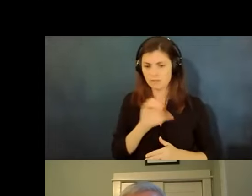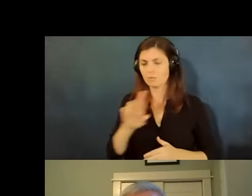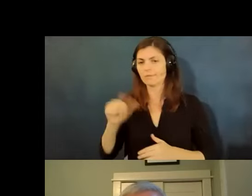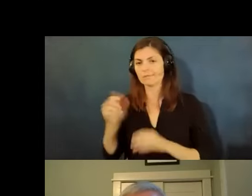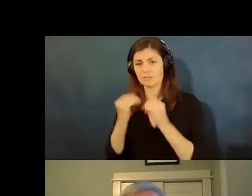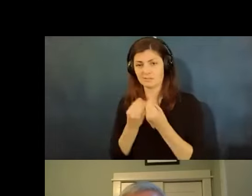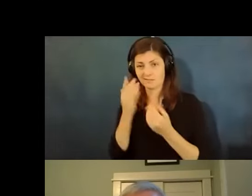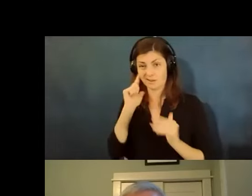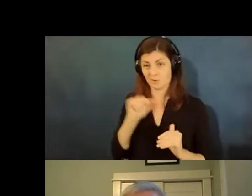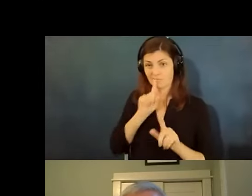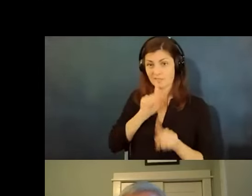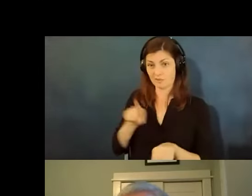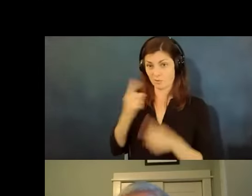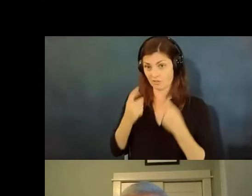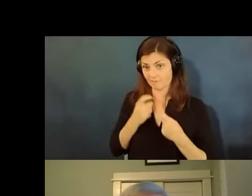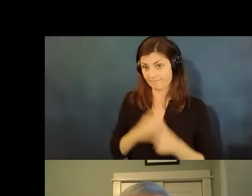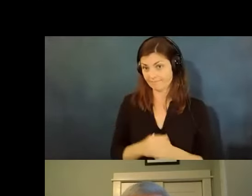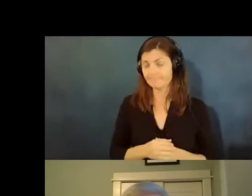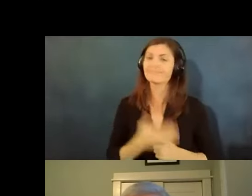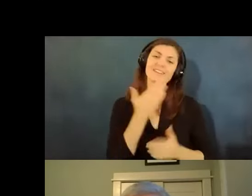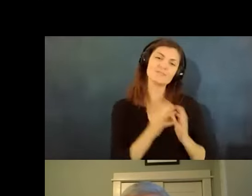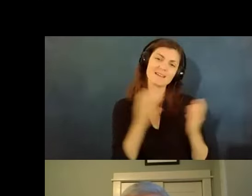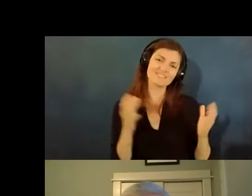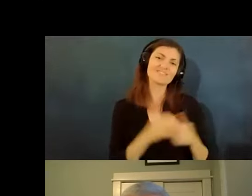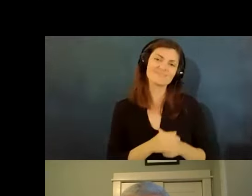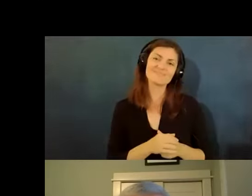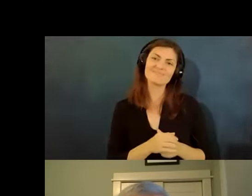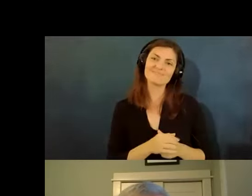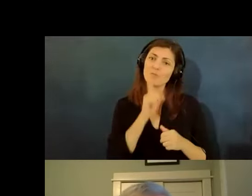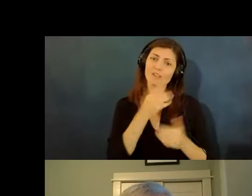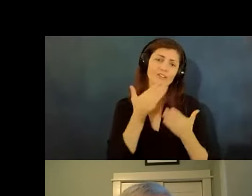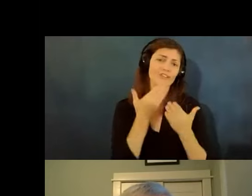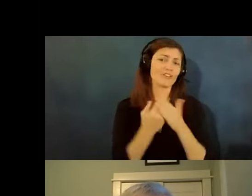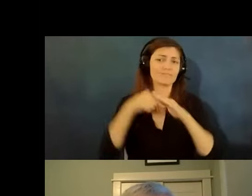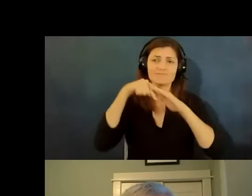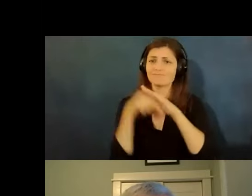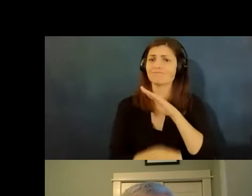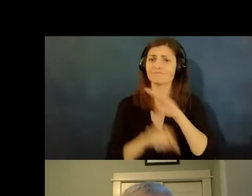in there answered the questions thank you so much very thorough answer lots to think about um we are